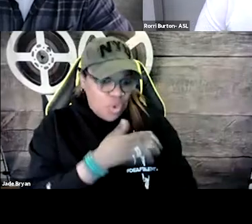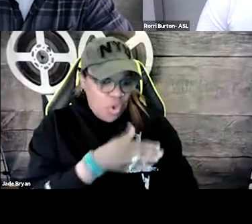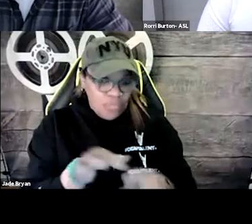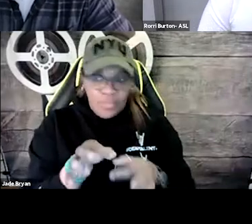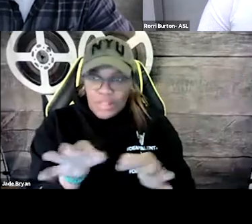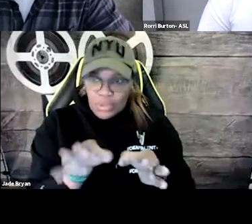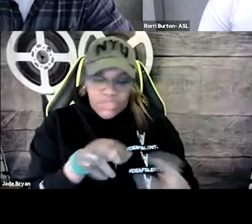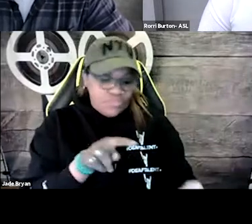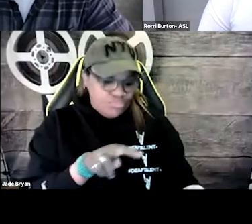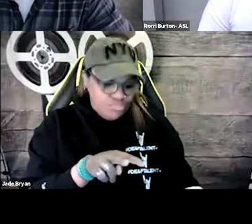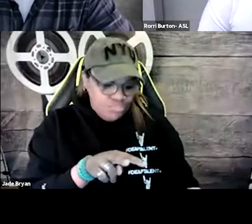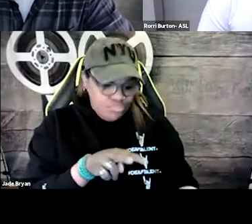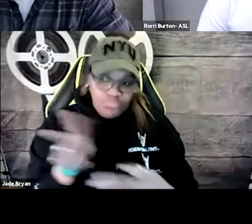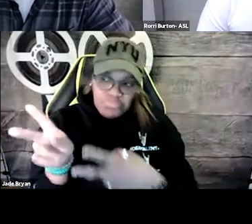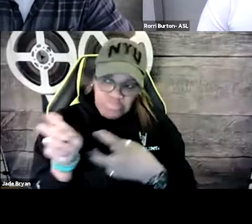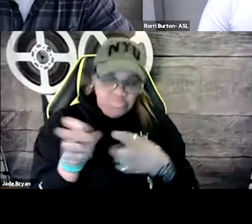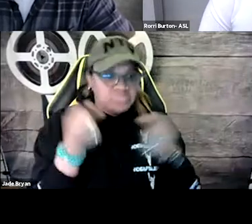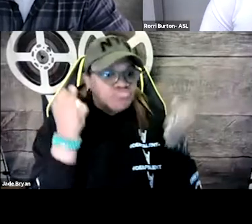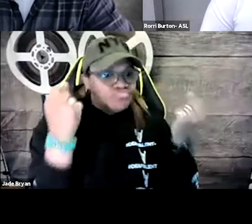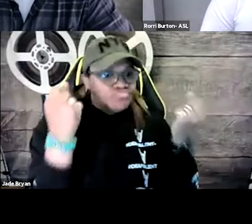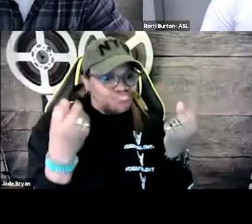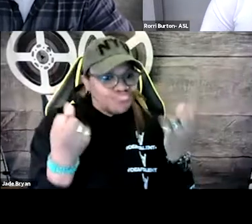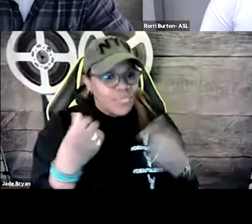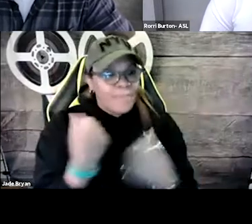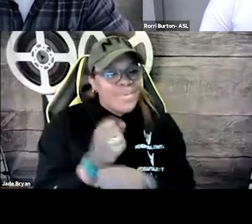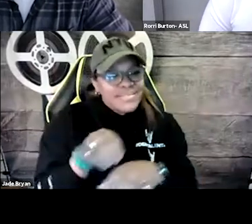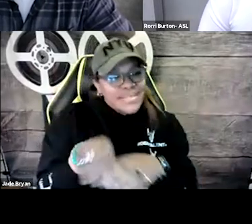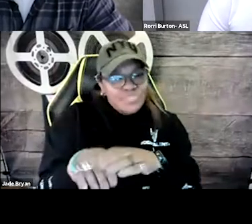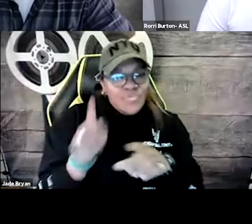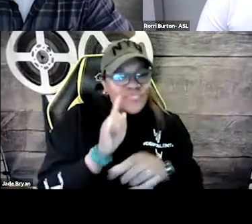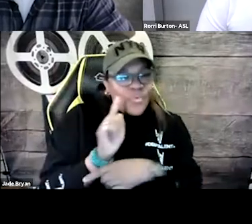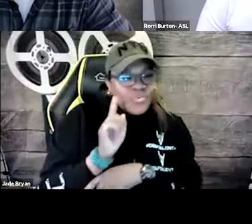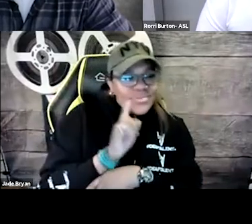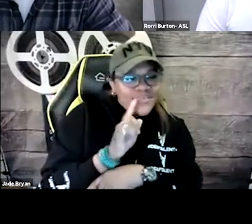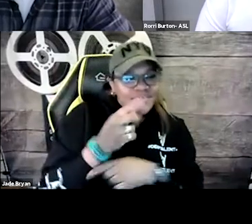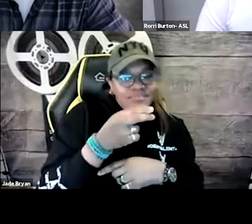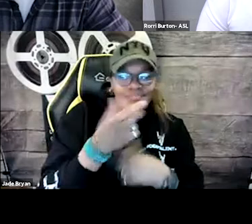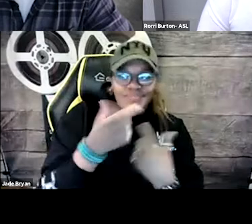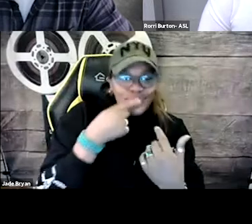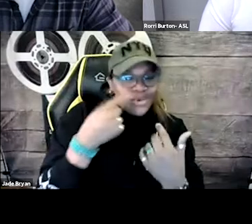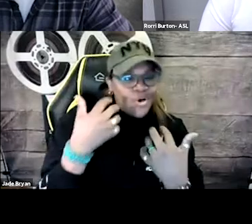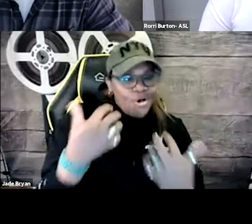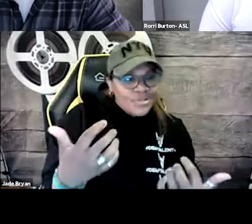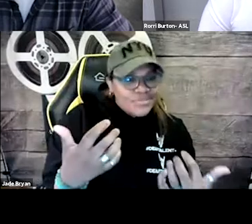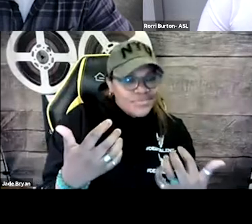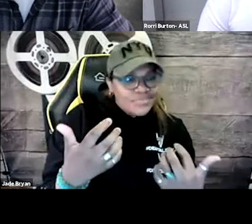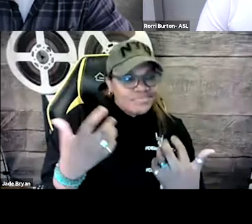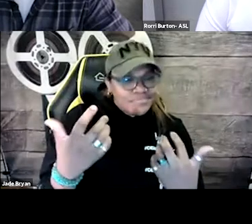So if I'm able to have the lyrics, if I'm able to see and take that in with the scene, the visuals, it makes it more accessible for us as